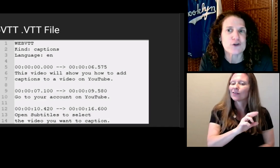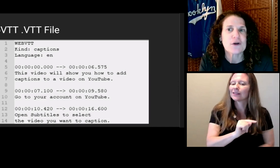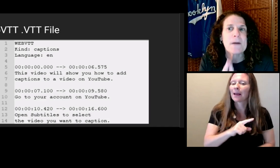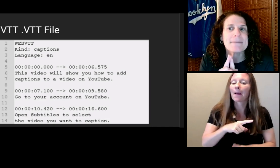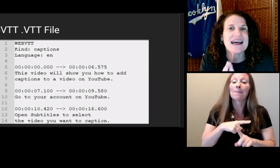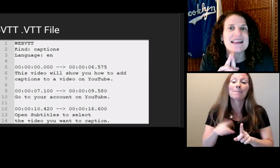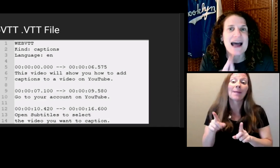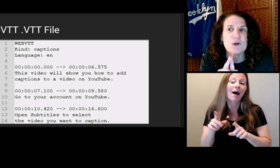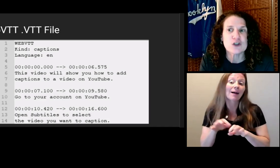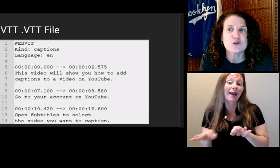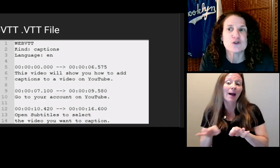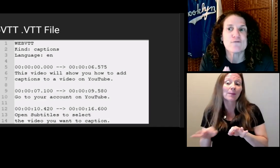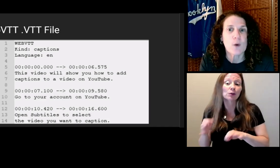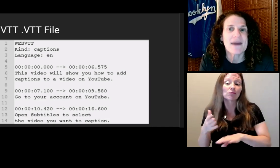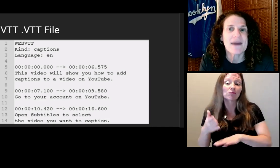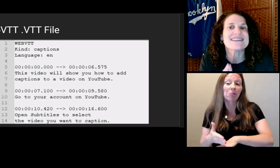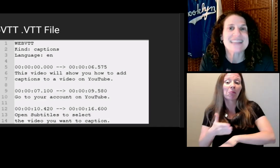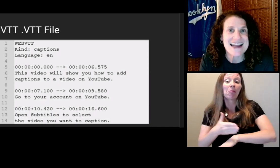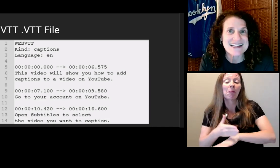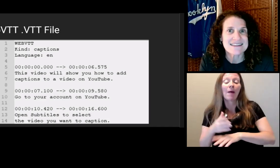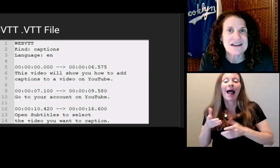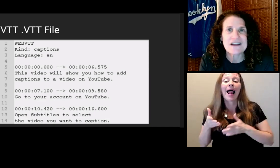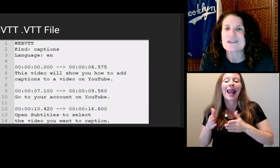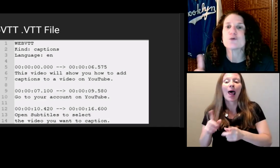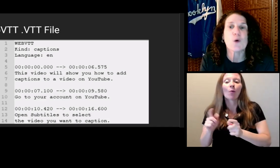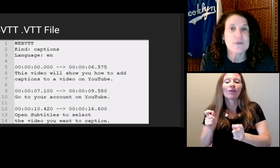the text, control the punctuation, and other things.